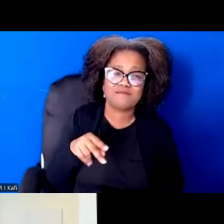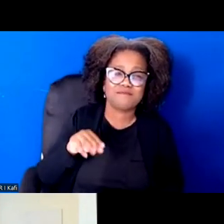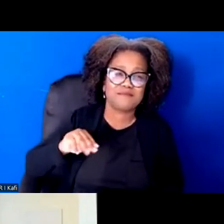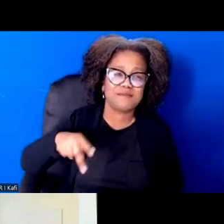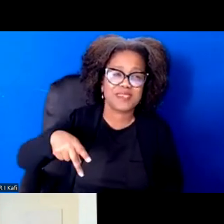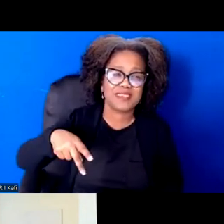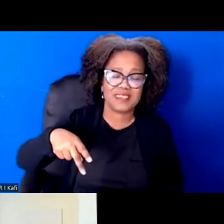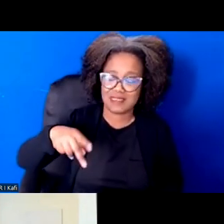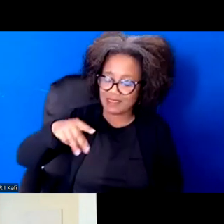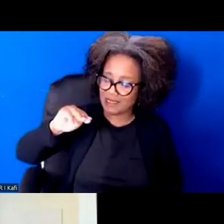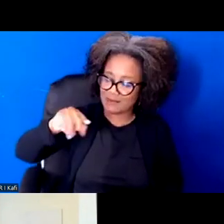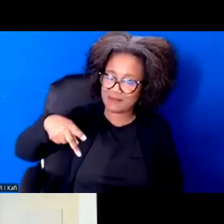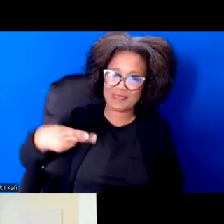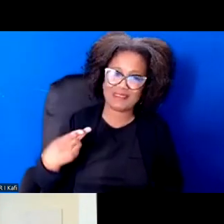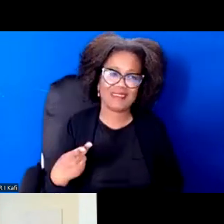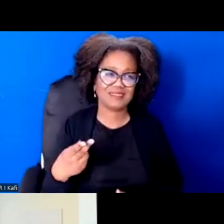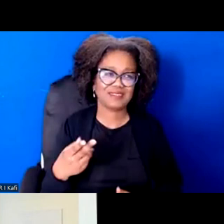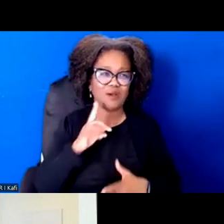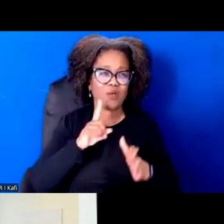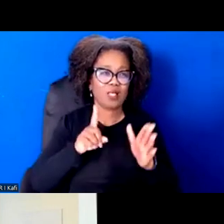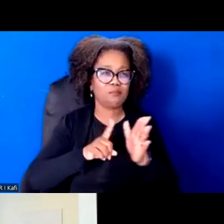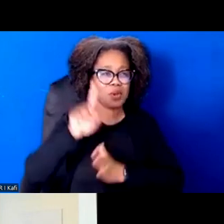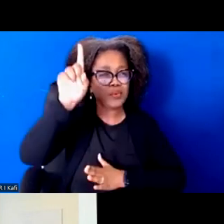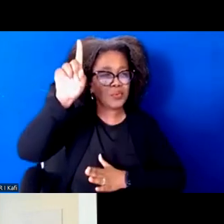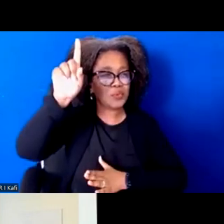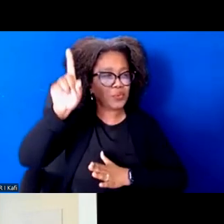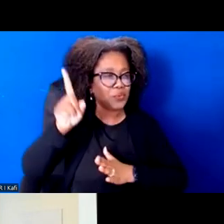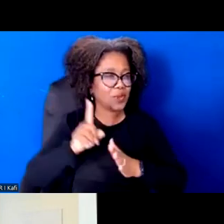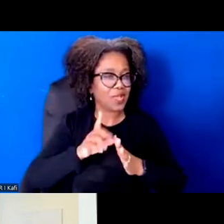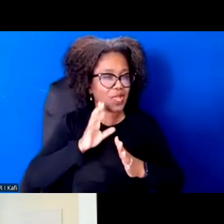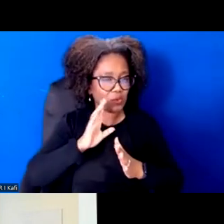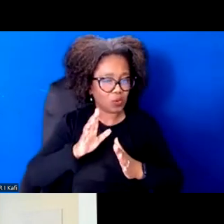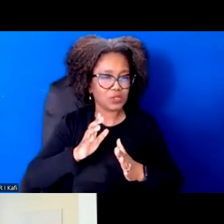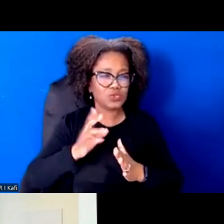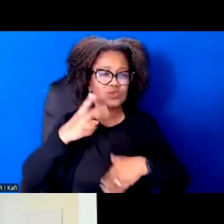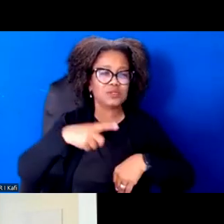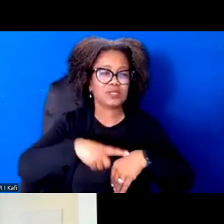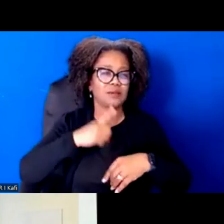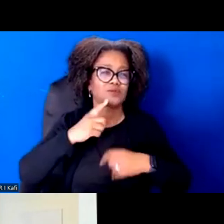And I could say more about the second time I want to use that to inspire Americans.